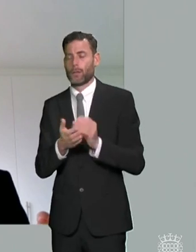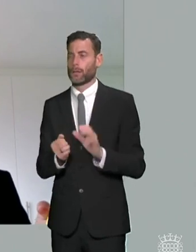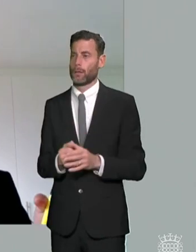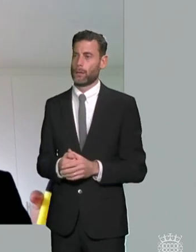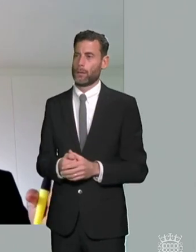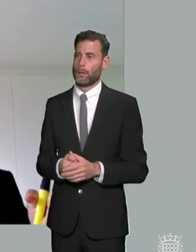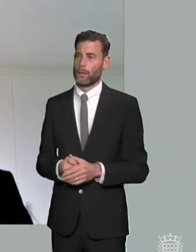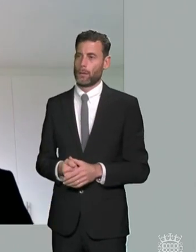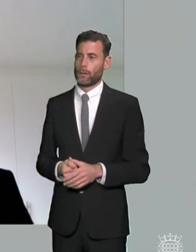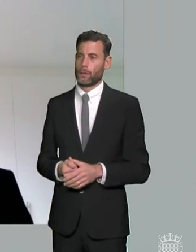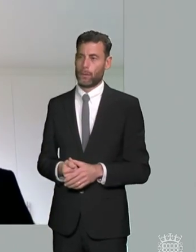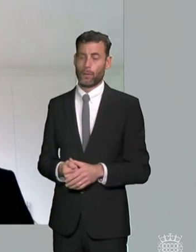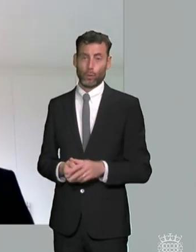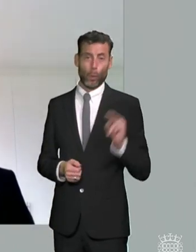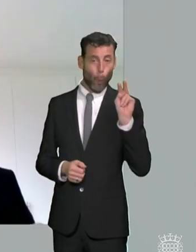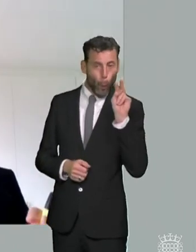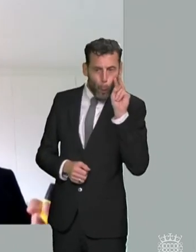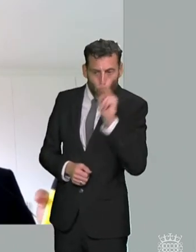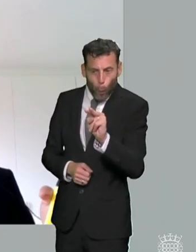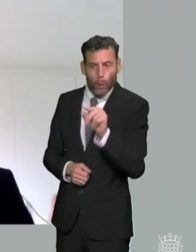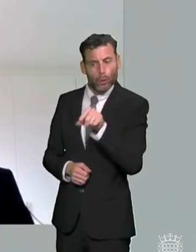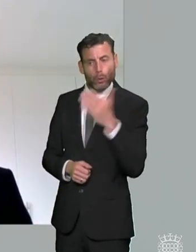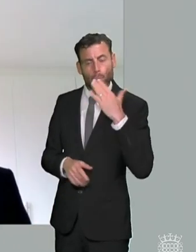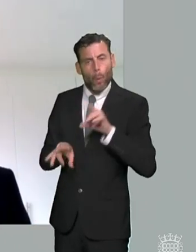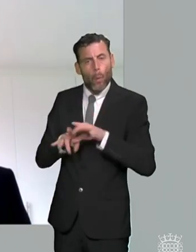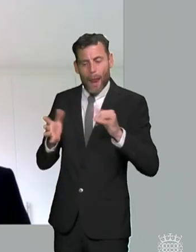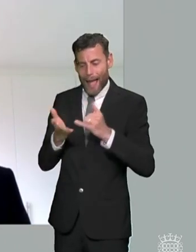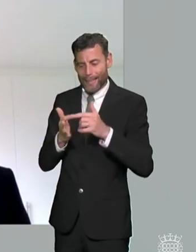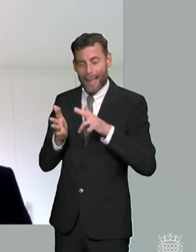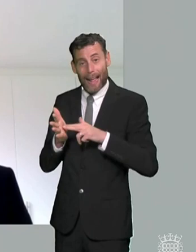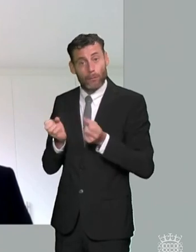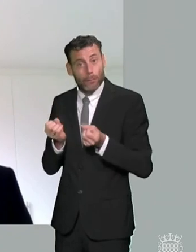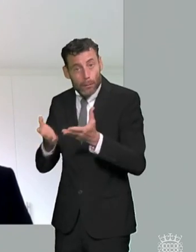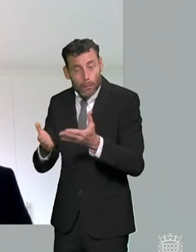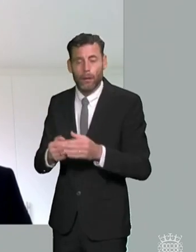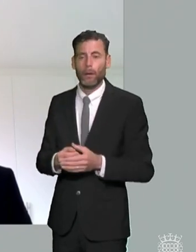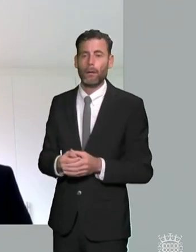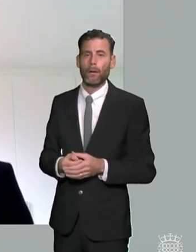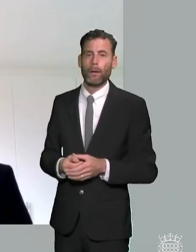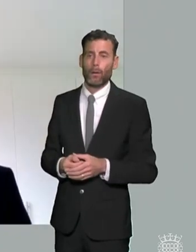and send support delivery in schools and look at things like off-roading and exclusions but also